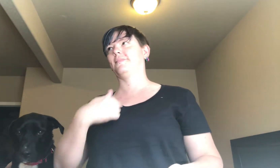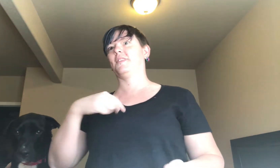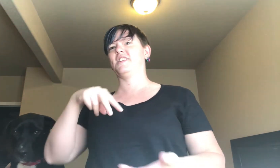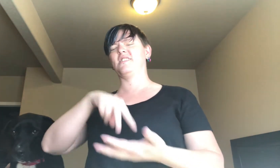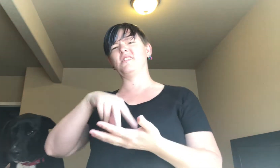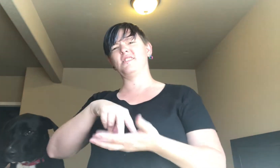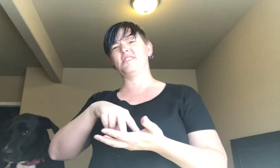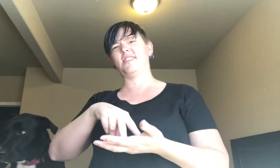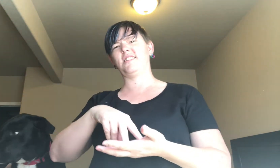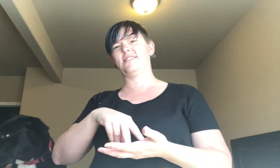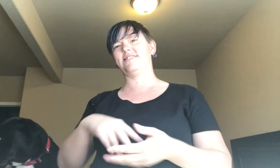I'll stand.